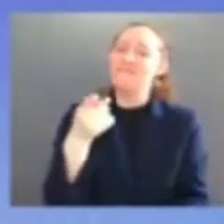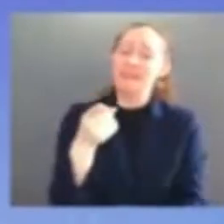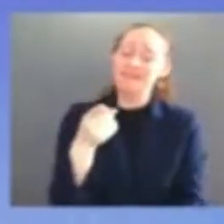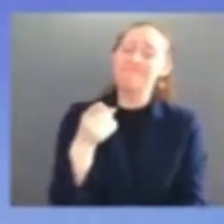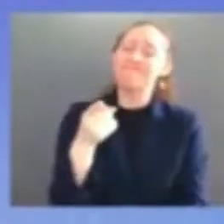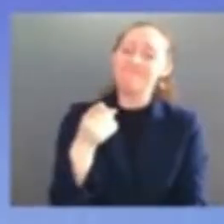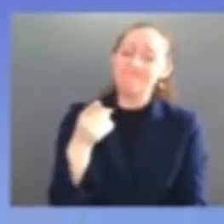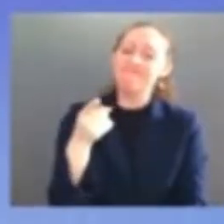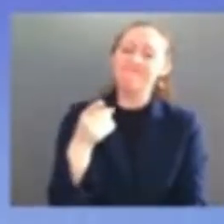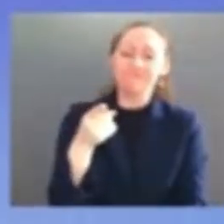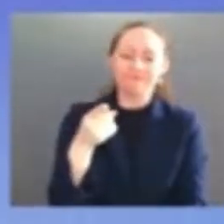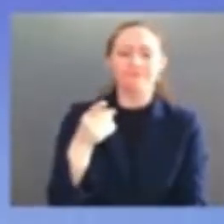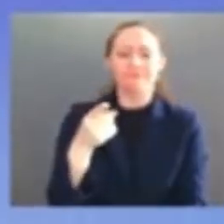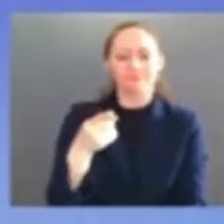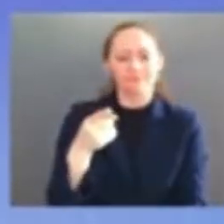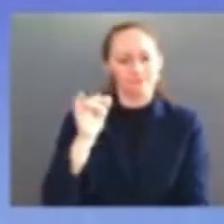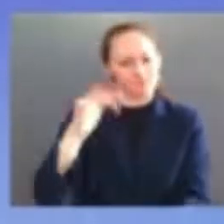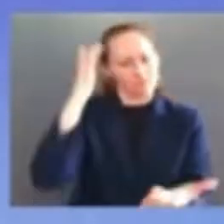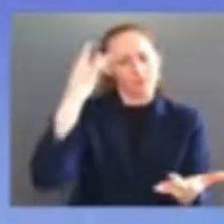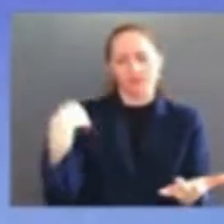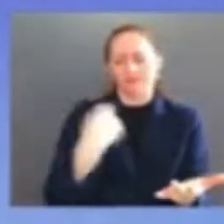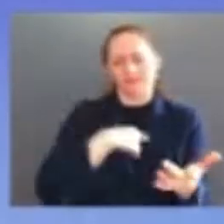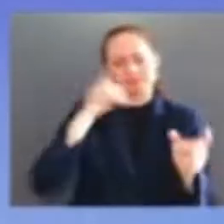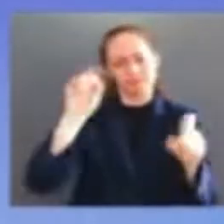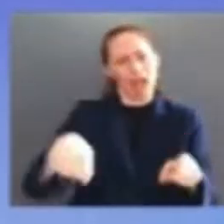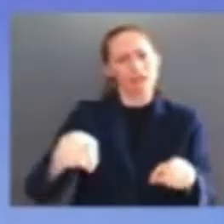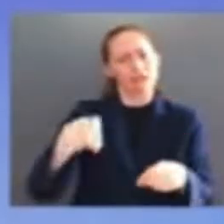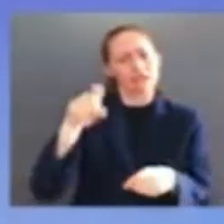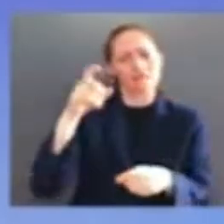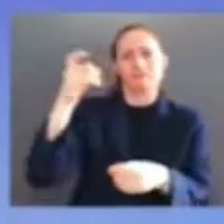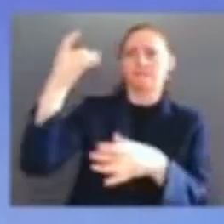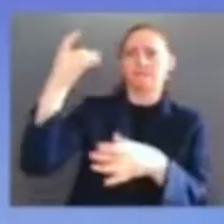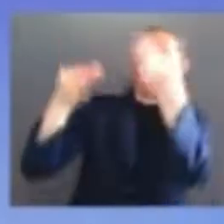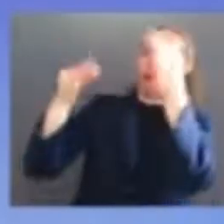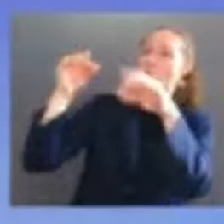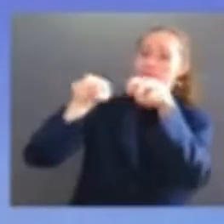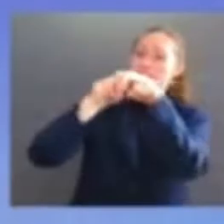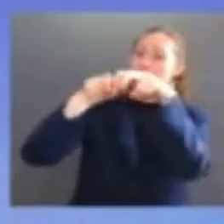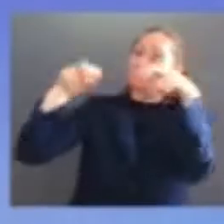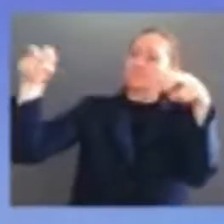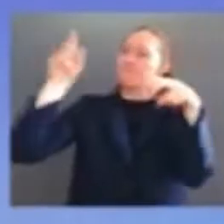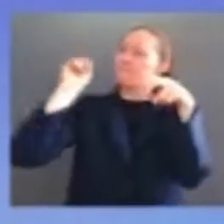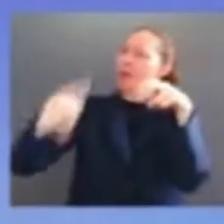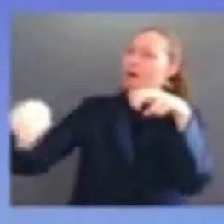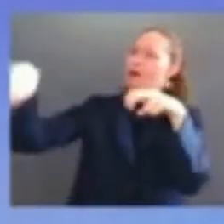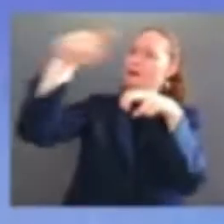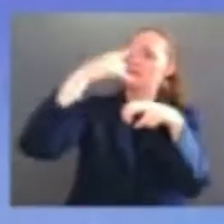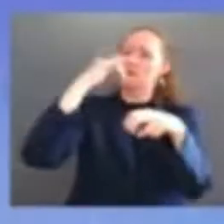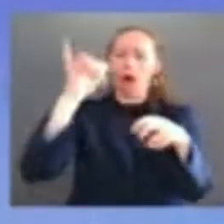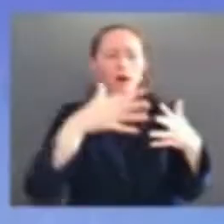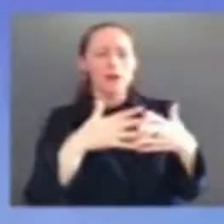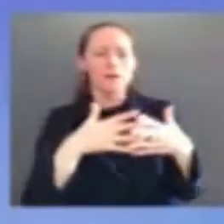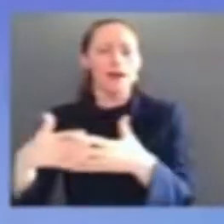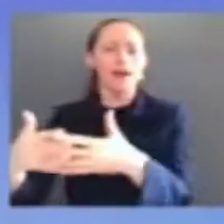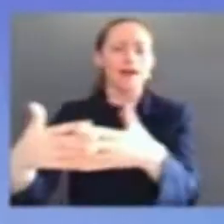just the supreme court that's why i'm proud to say with a great help with dick durbin i've nominated